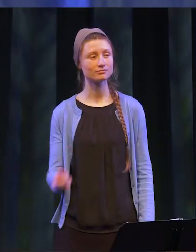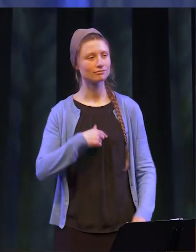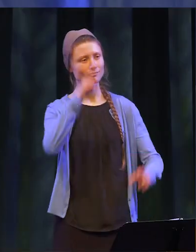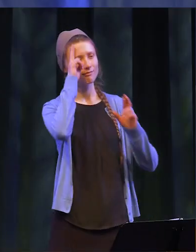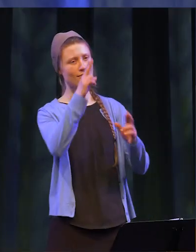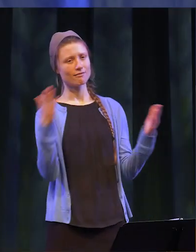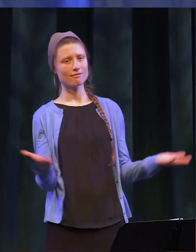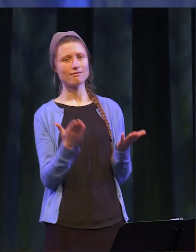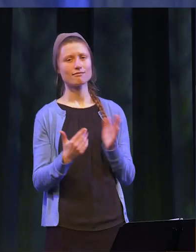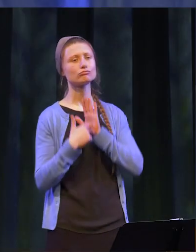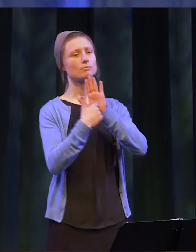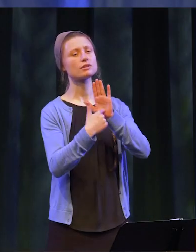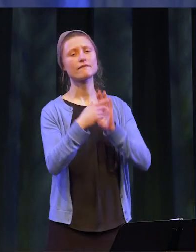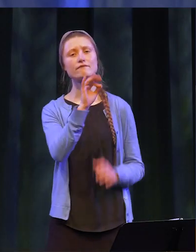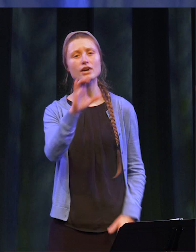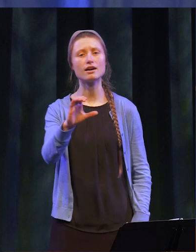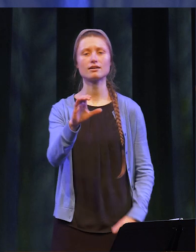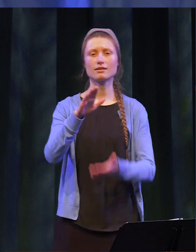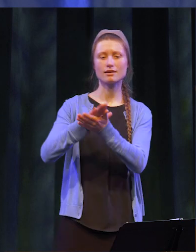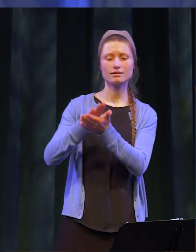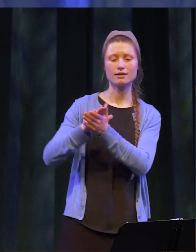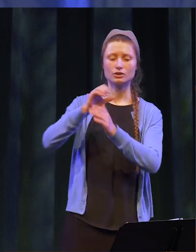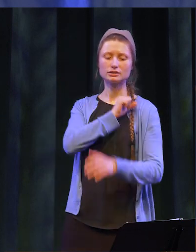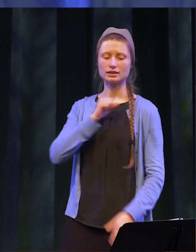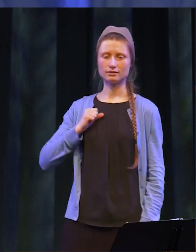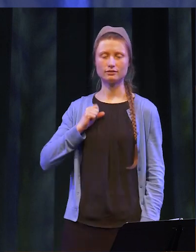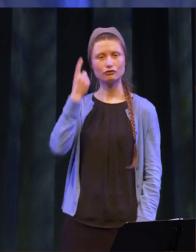I am honored to be here on behalf of the faculty and academic senate of Genesee Community College